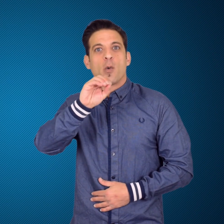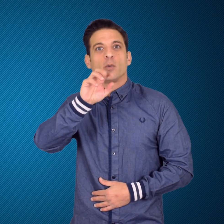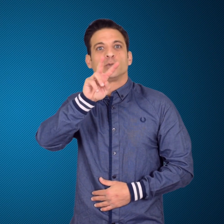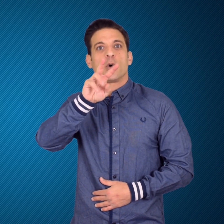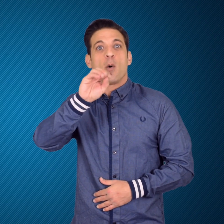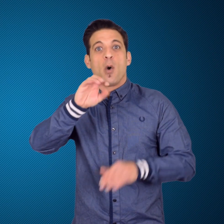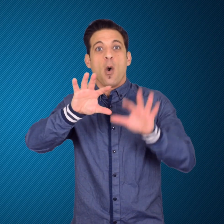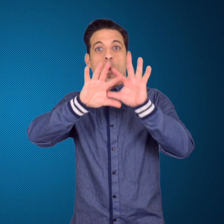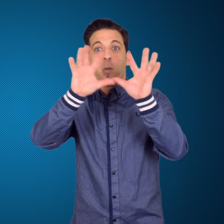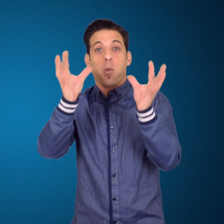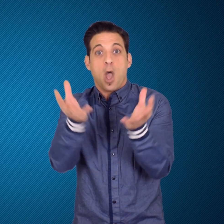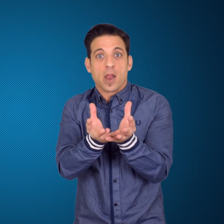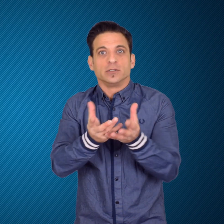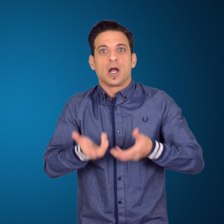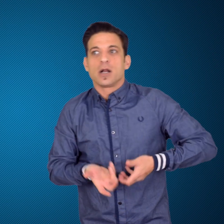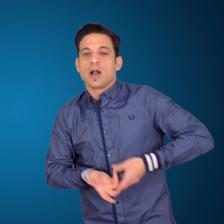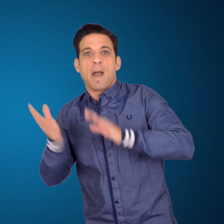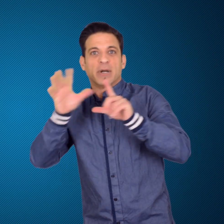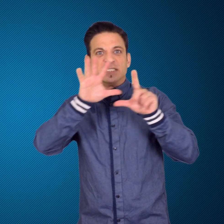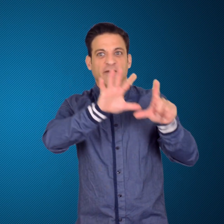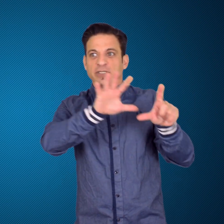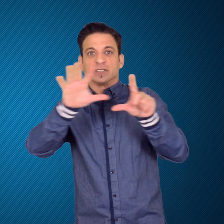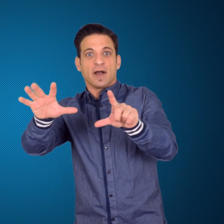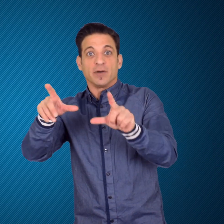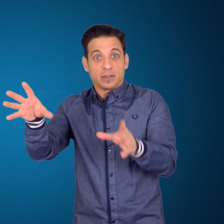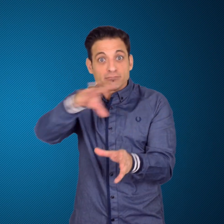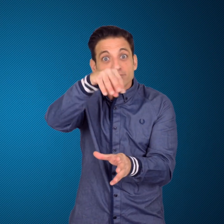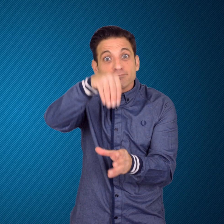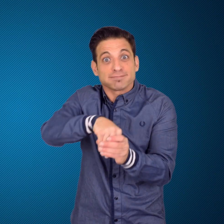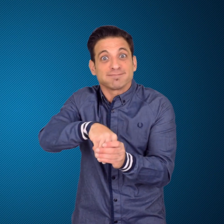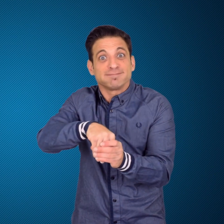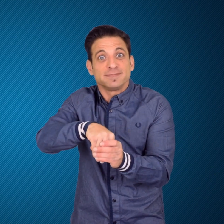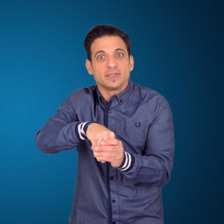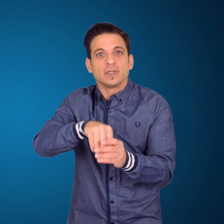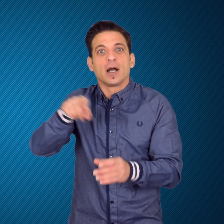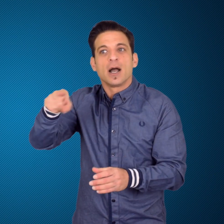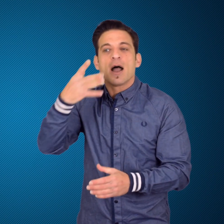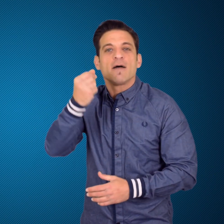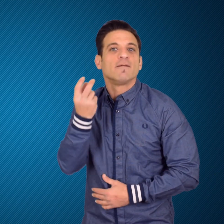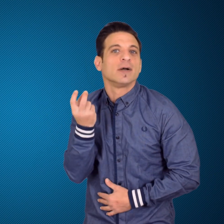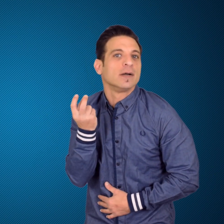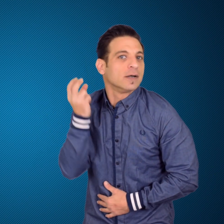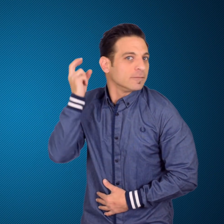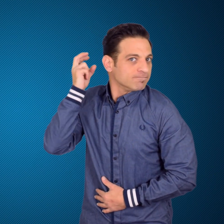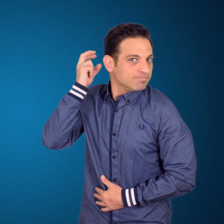implant and has to wear a scum cap to protect it,